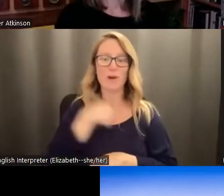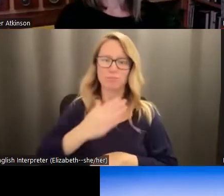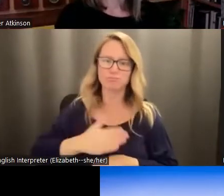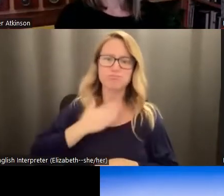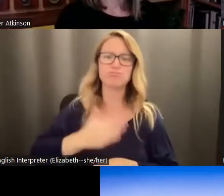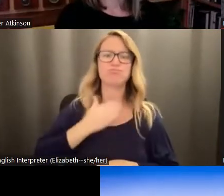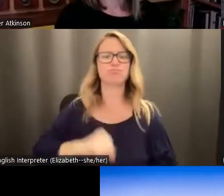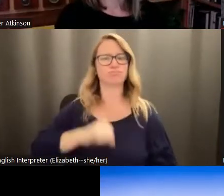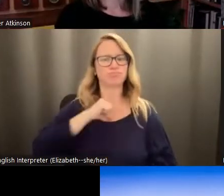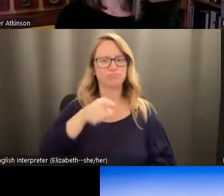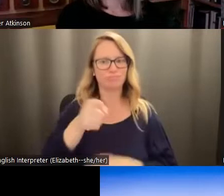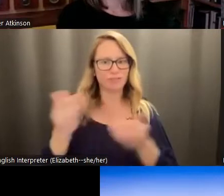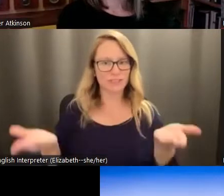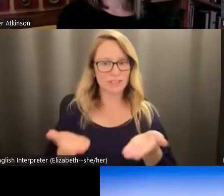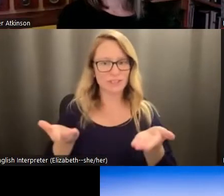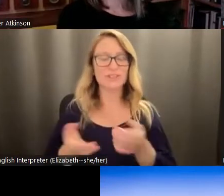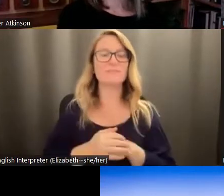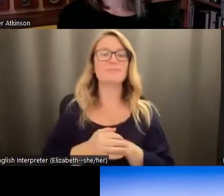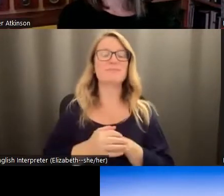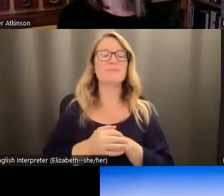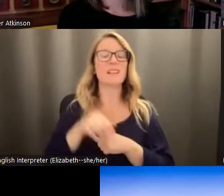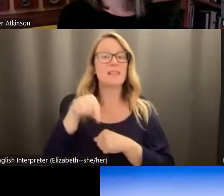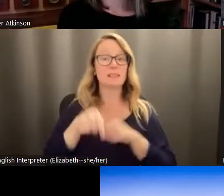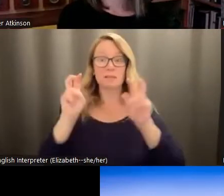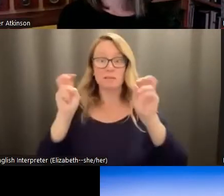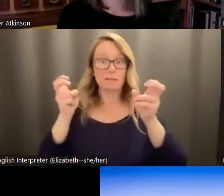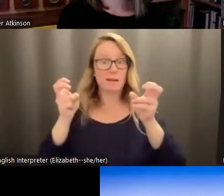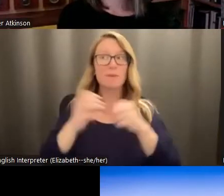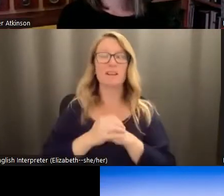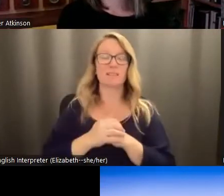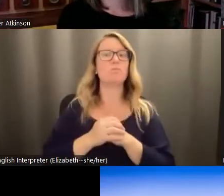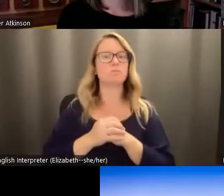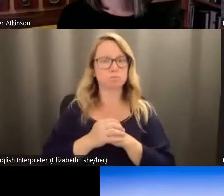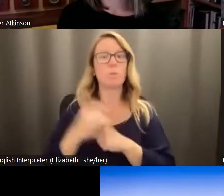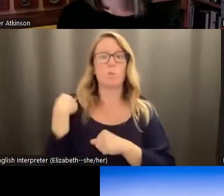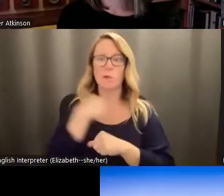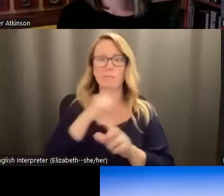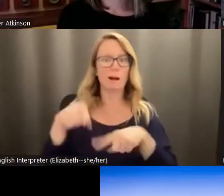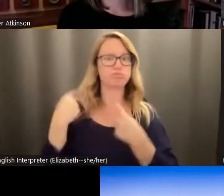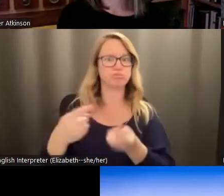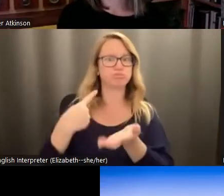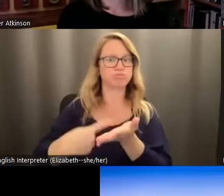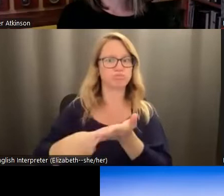to have her here. You know, this topic is not only a topic that we've been talking about a lot in social work, but it really is